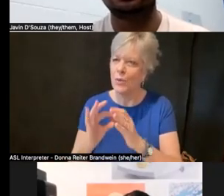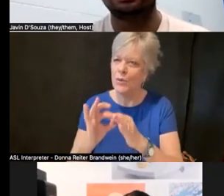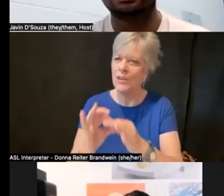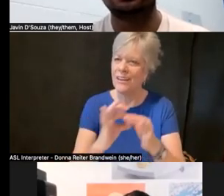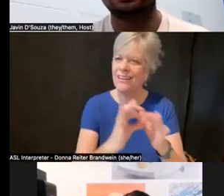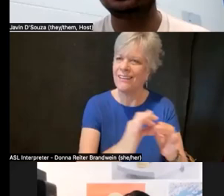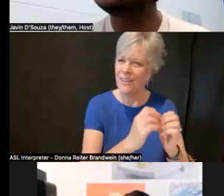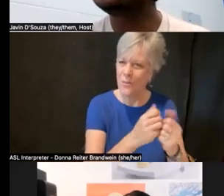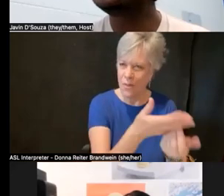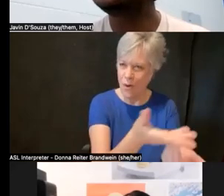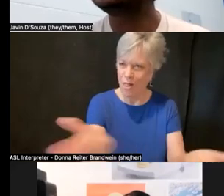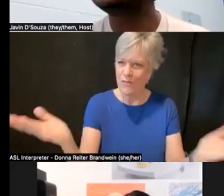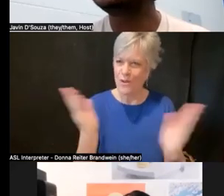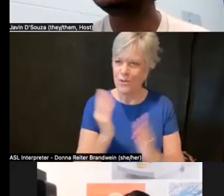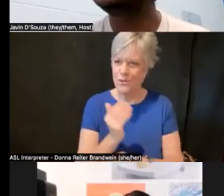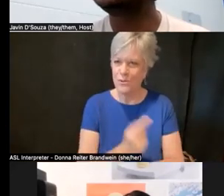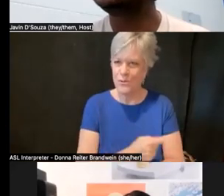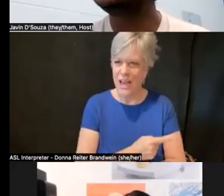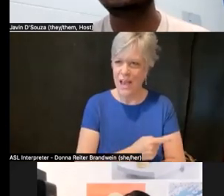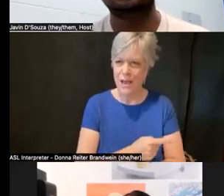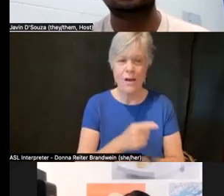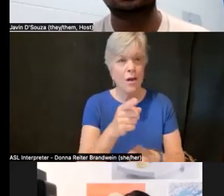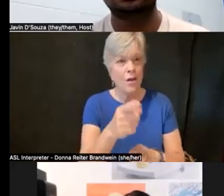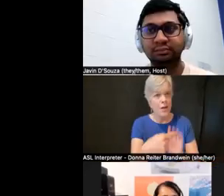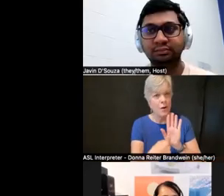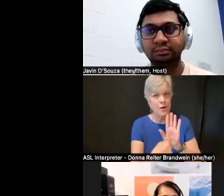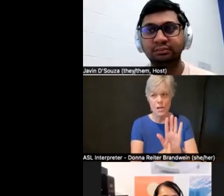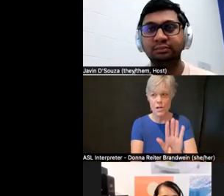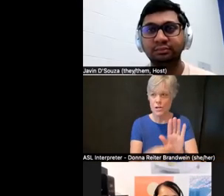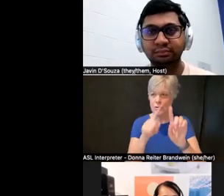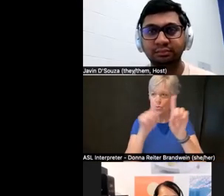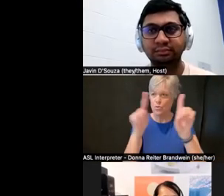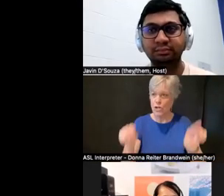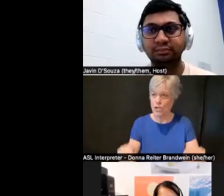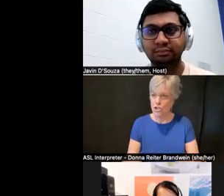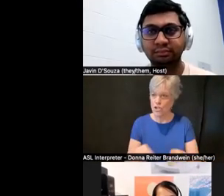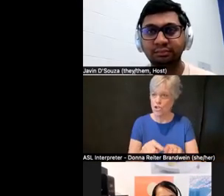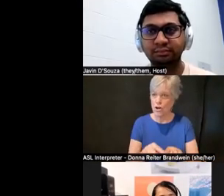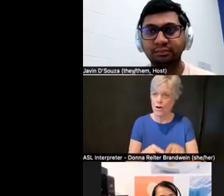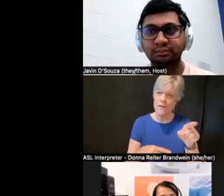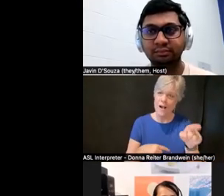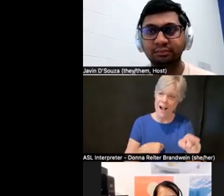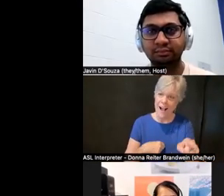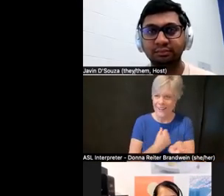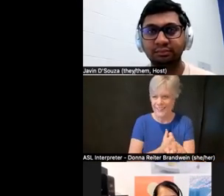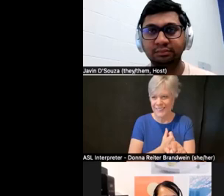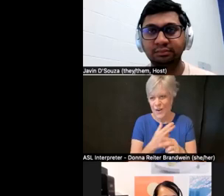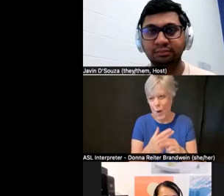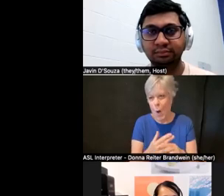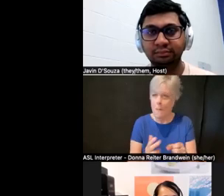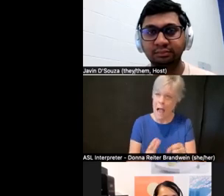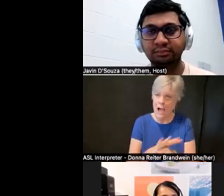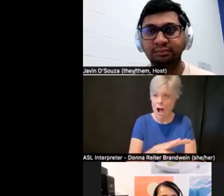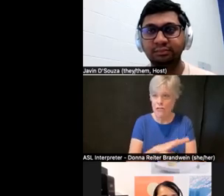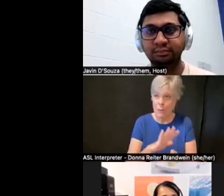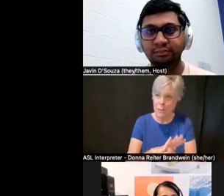In addition, there is a screen share of a, I affectionately call cover page slide,